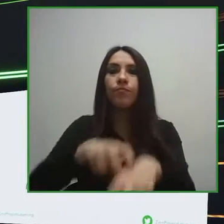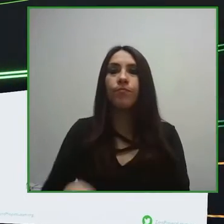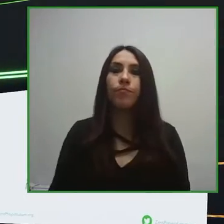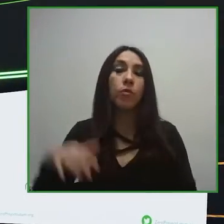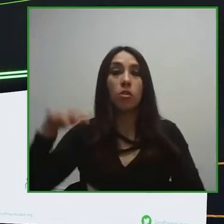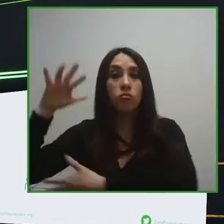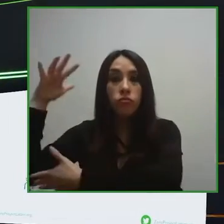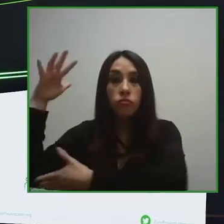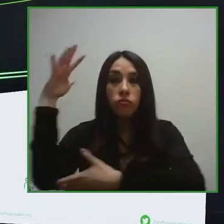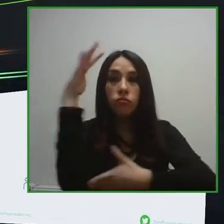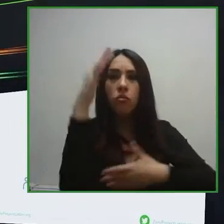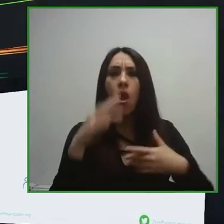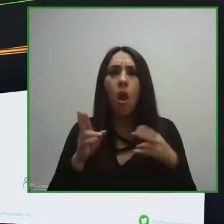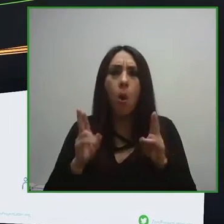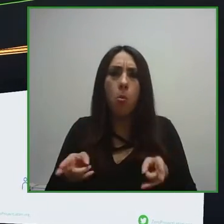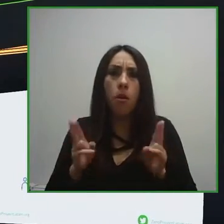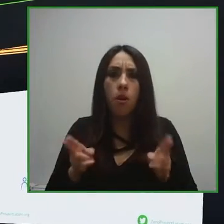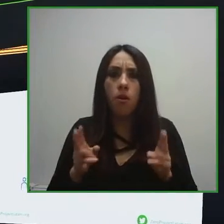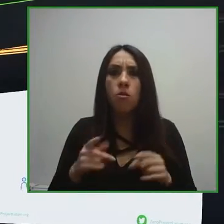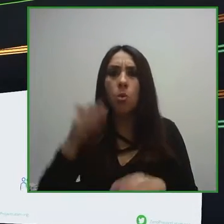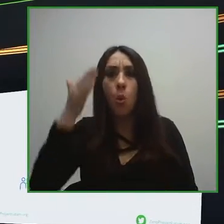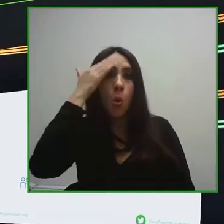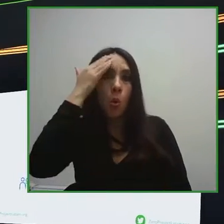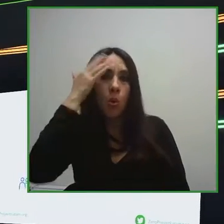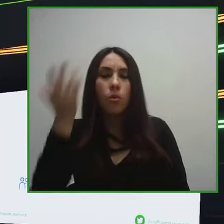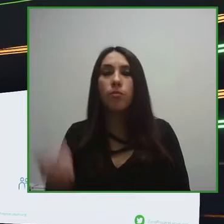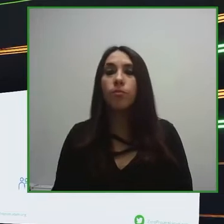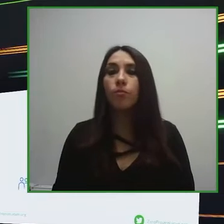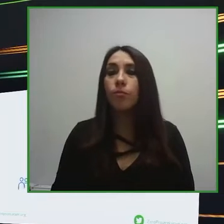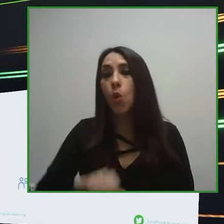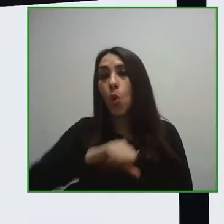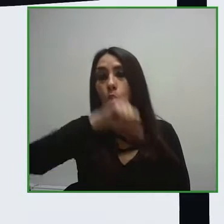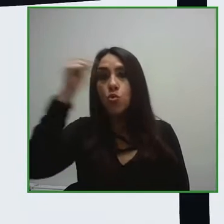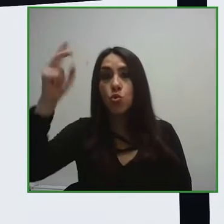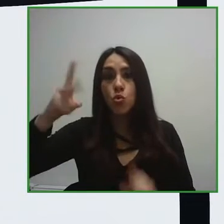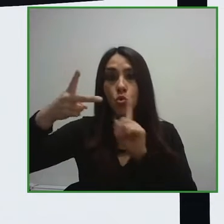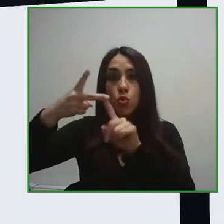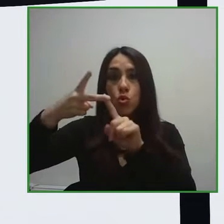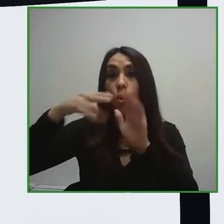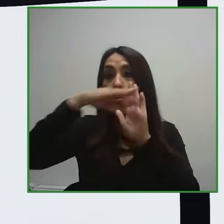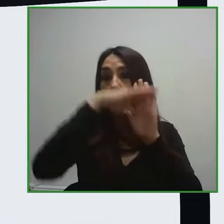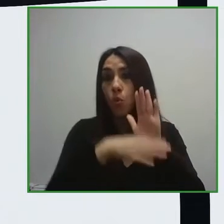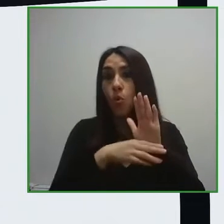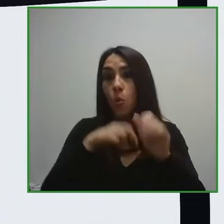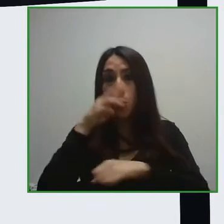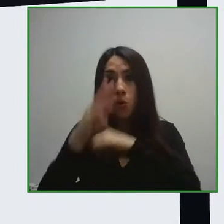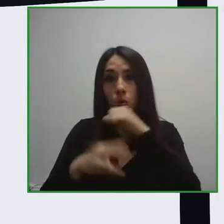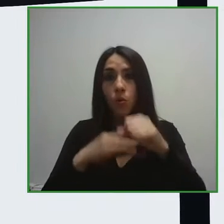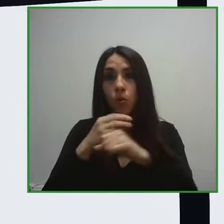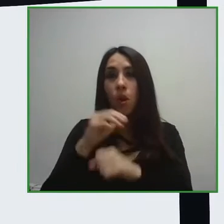we'll also hear from the program world around you by rit it's an online library that